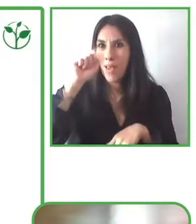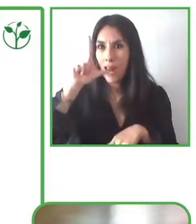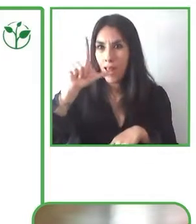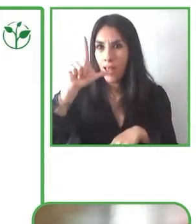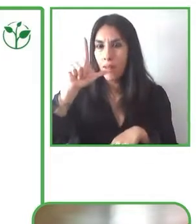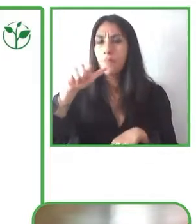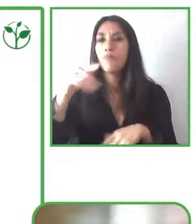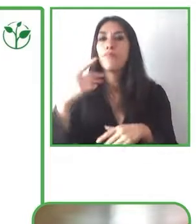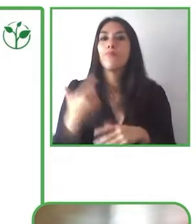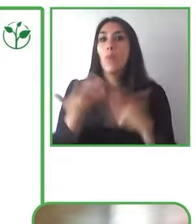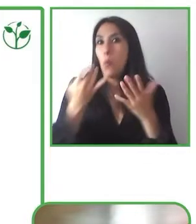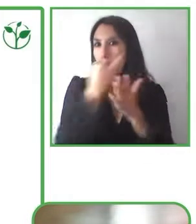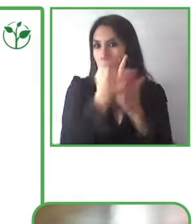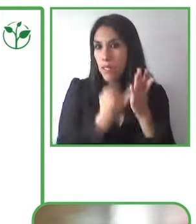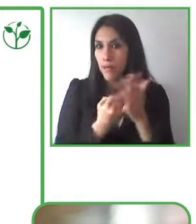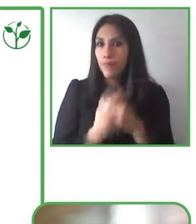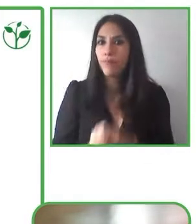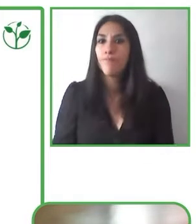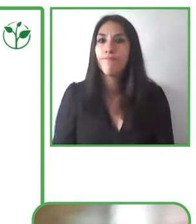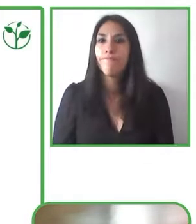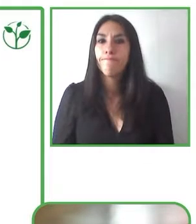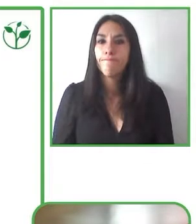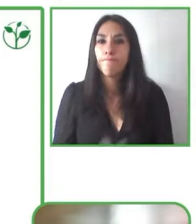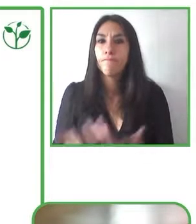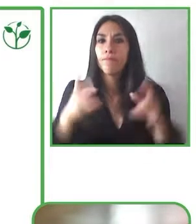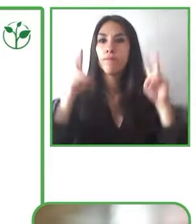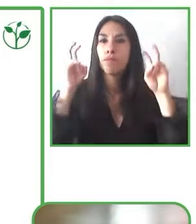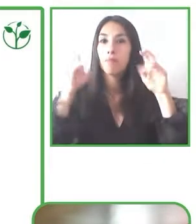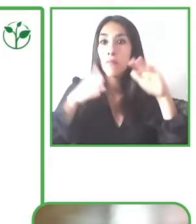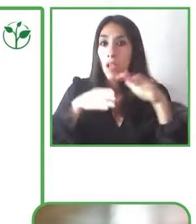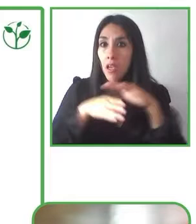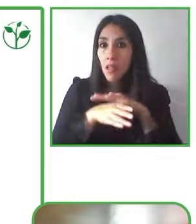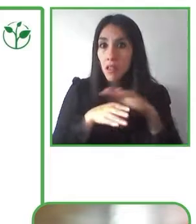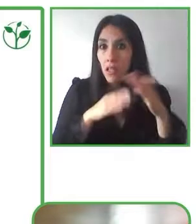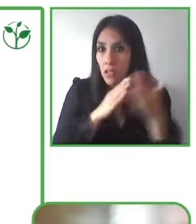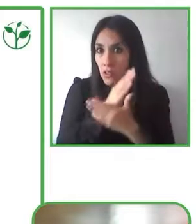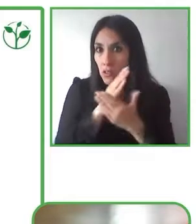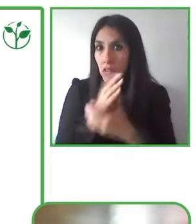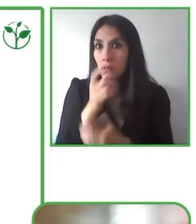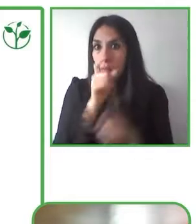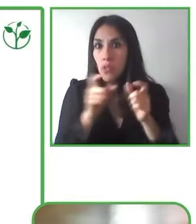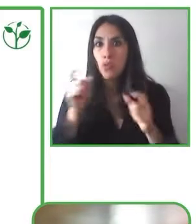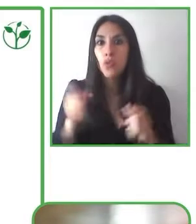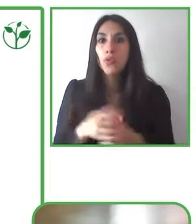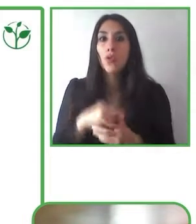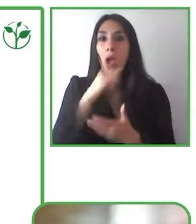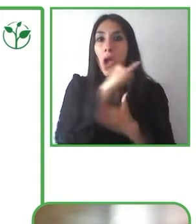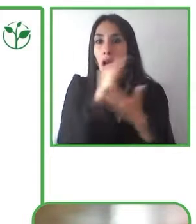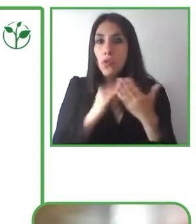that looks to increase labour inclusion of artists with disabilities, it also looks